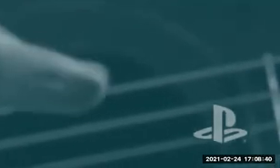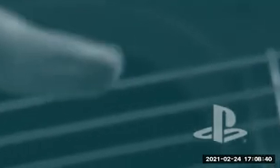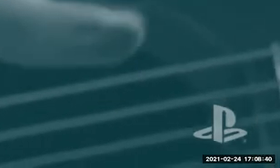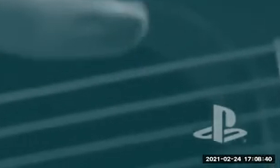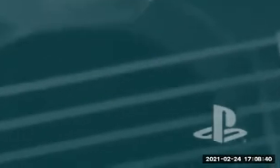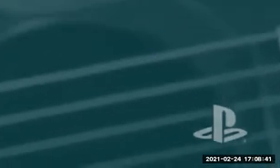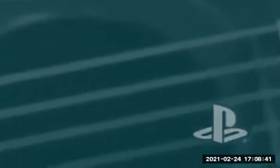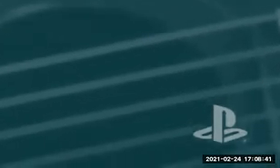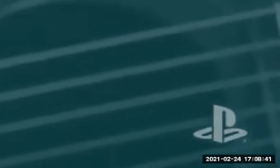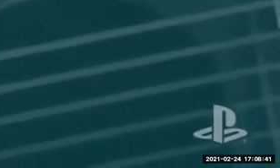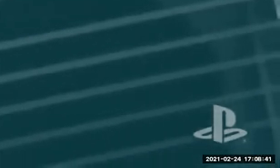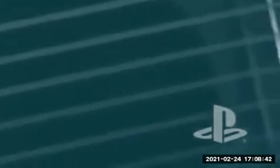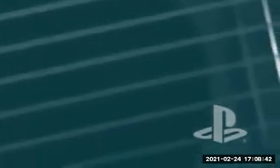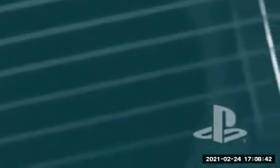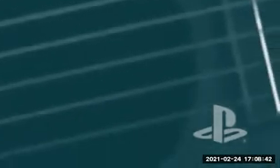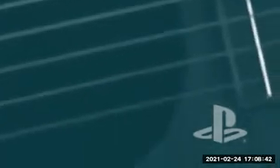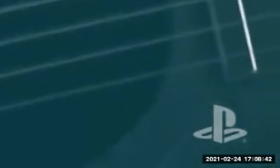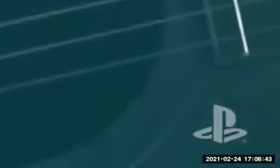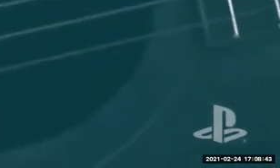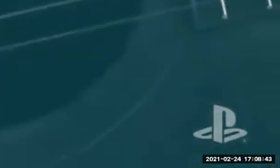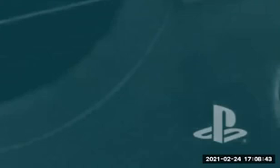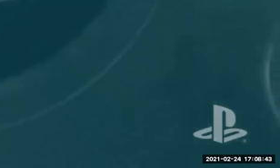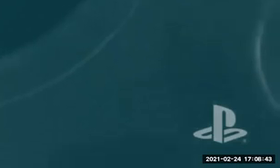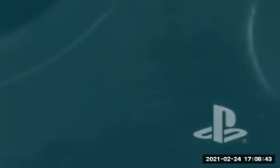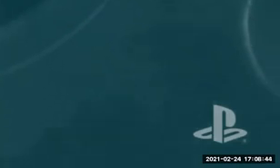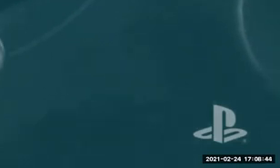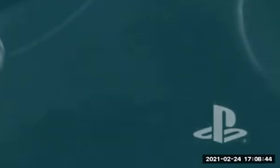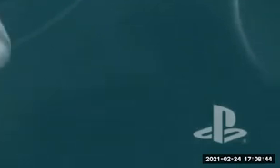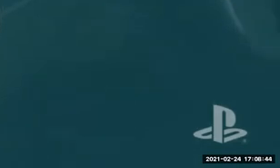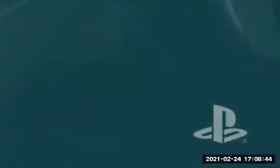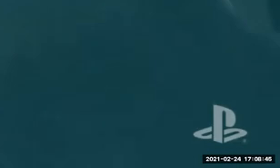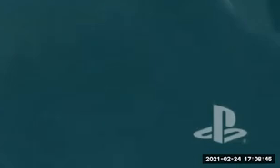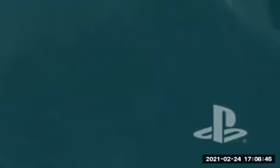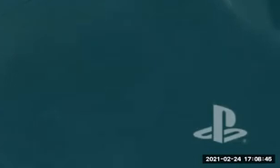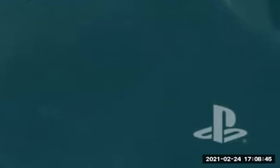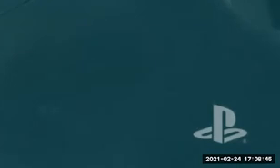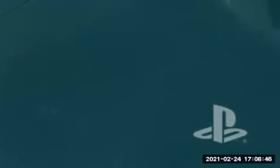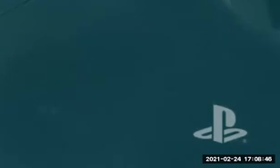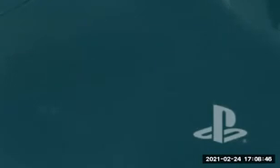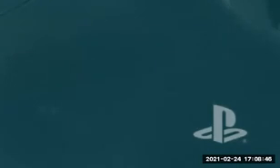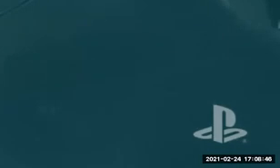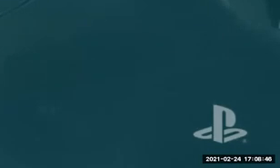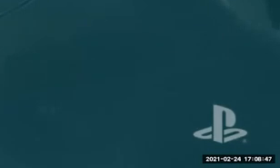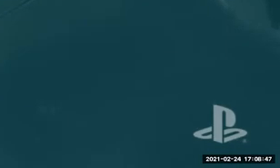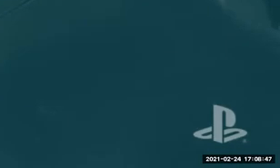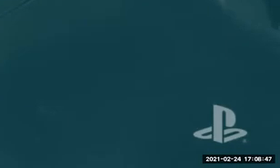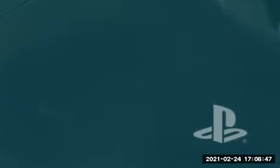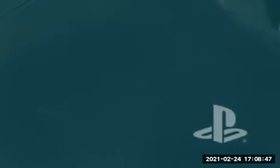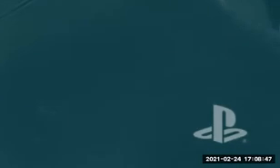of unique gameplay or something cool or specific about a scenario. And when I have my high concept, I said, I'm going to be sure to swing for the